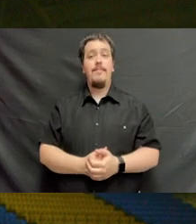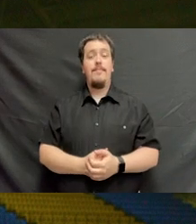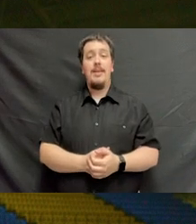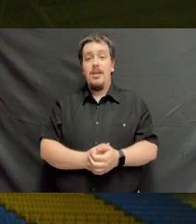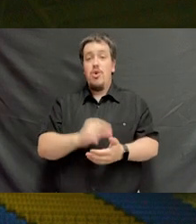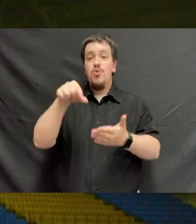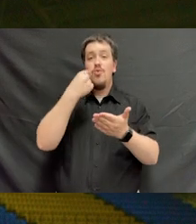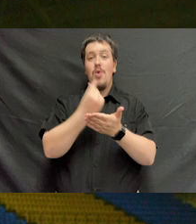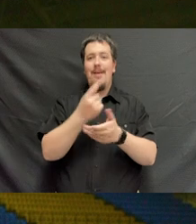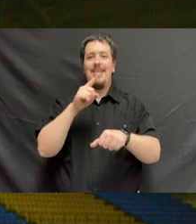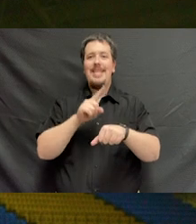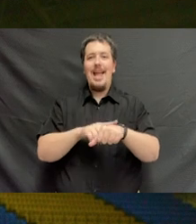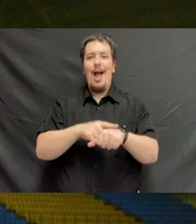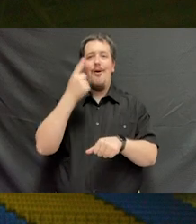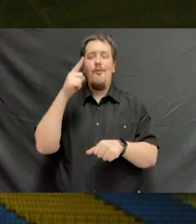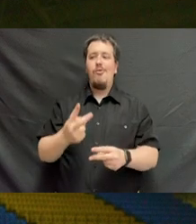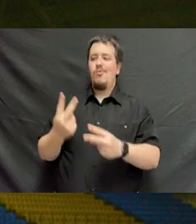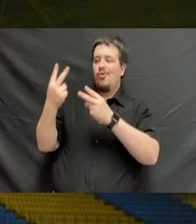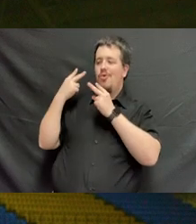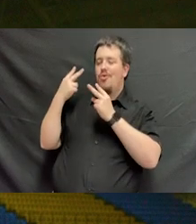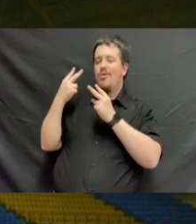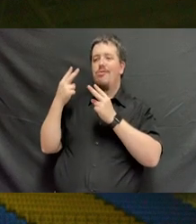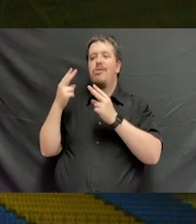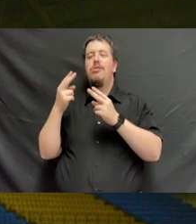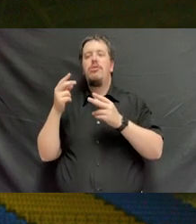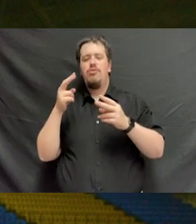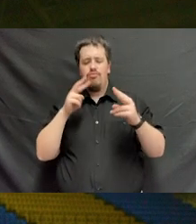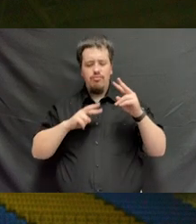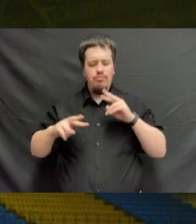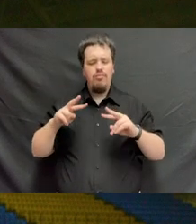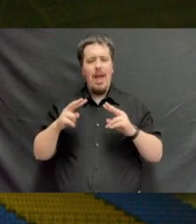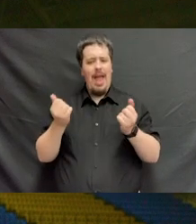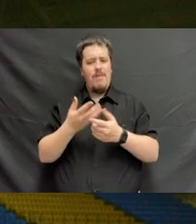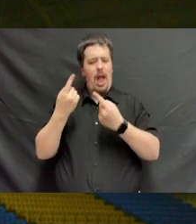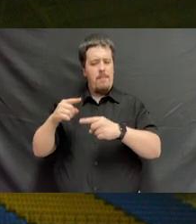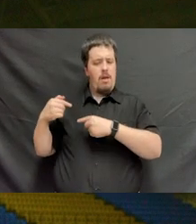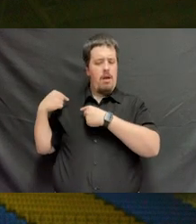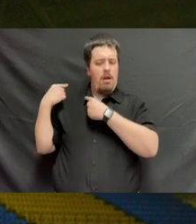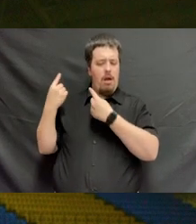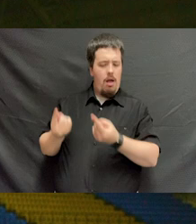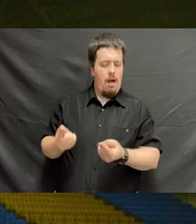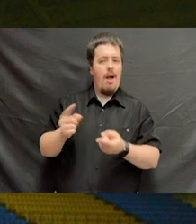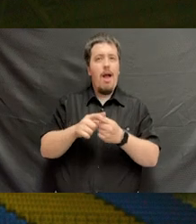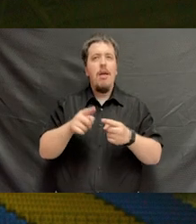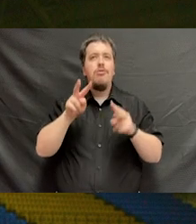Commencement is a time for renewal and reflection, a chance to look back at what has been, and a time to envision the future.